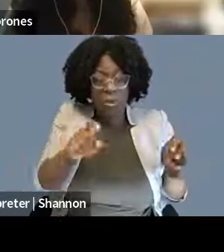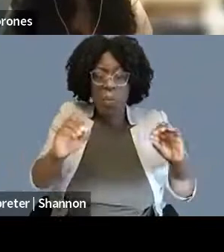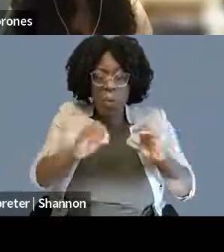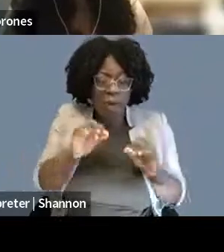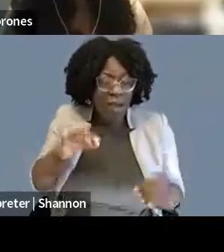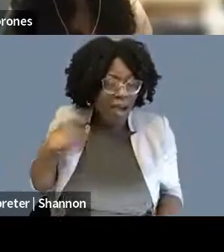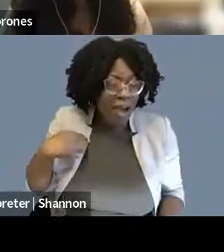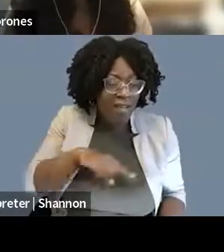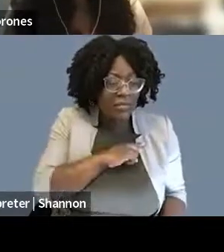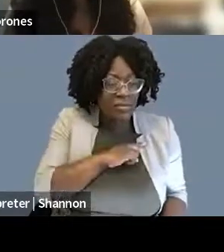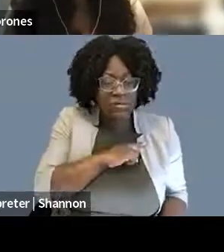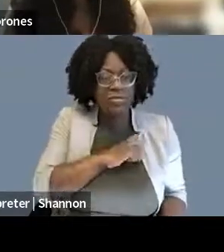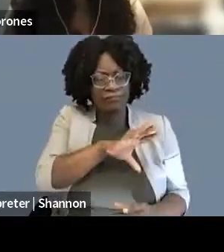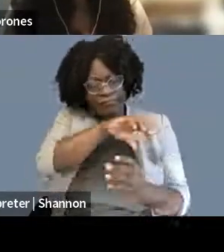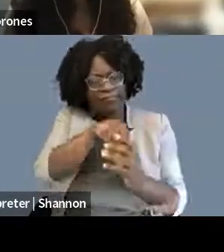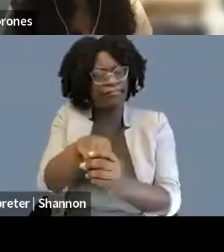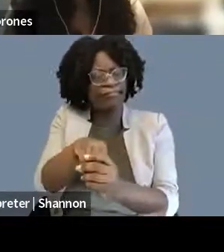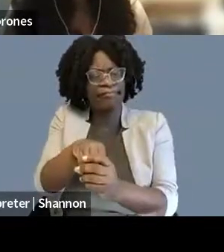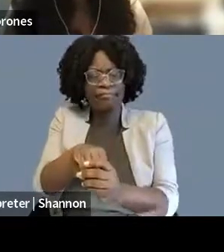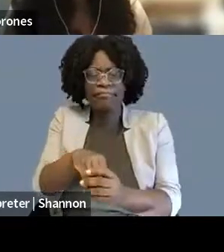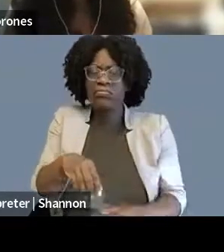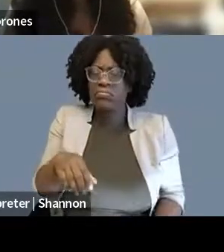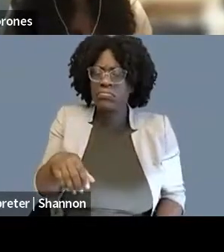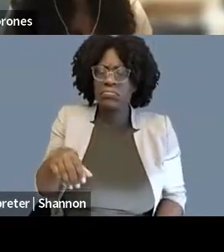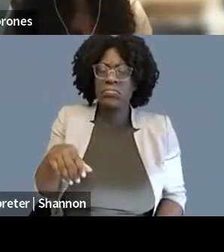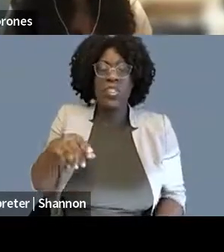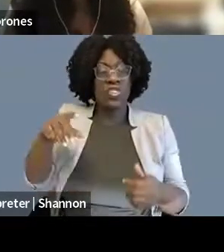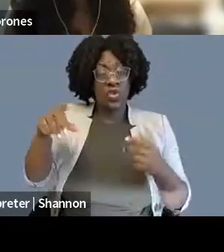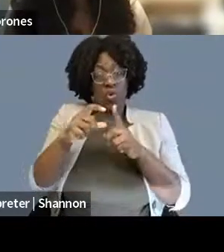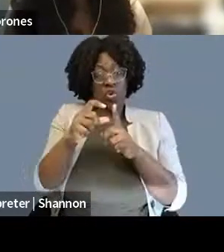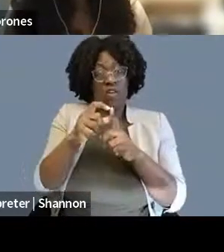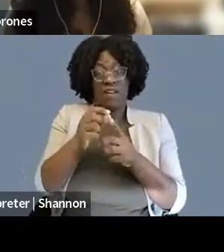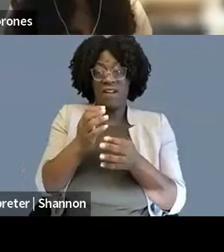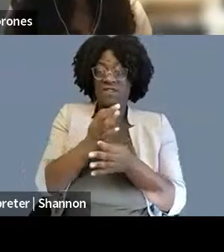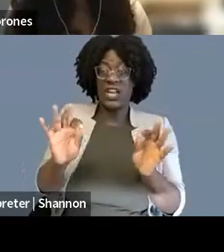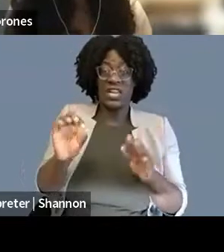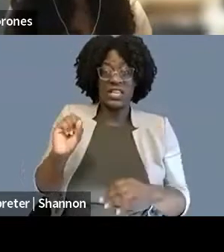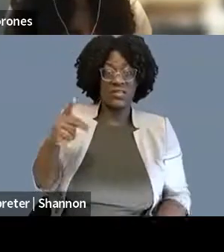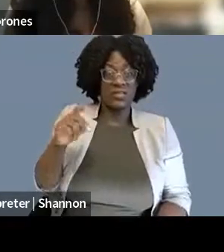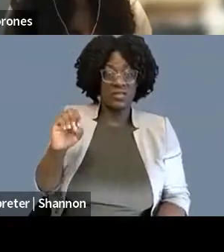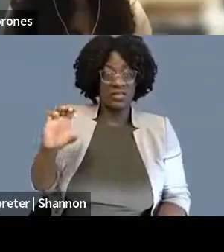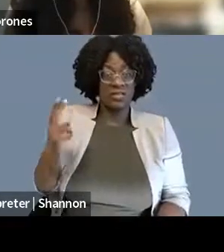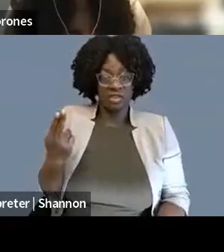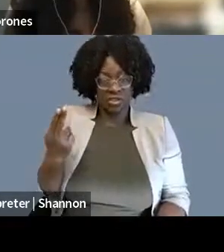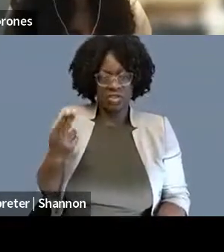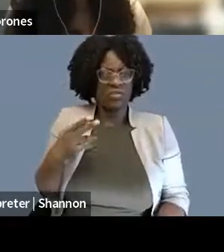has felt co-opted is something to acknowledge. I also wholeheartedly reject it because I think it is an absurd premise.